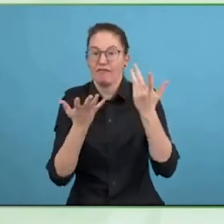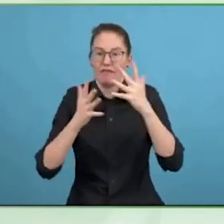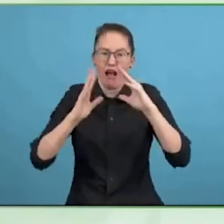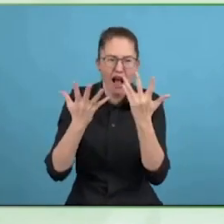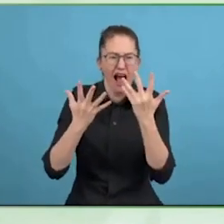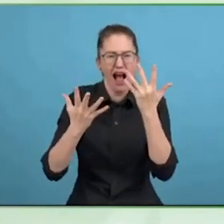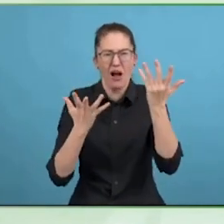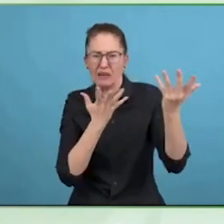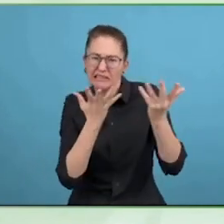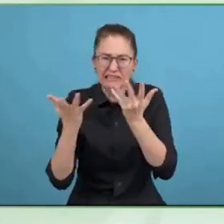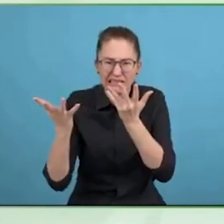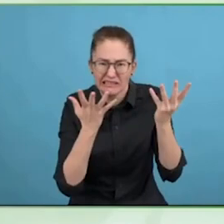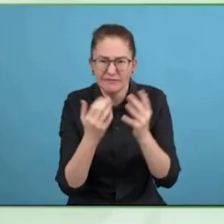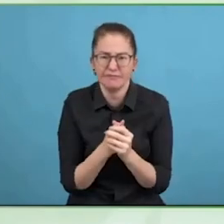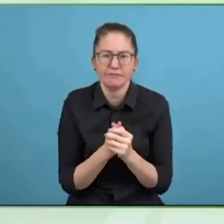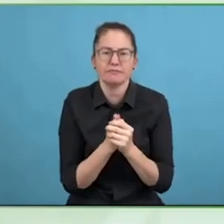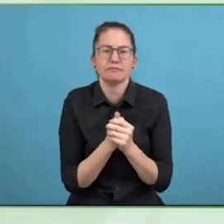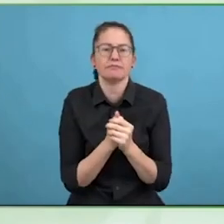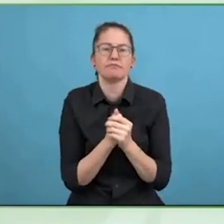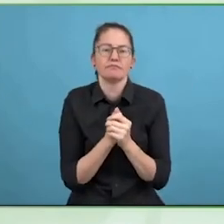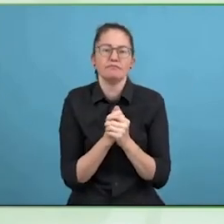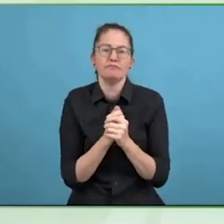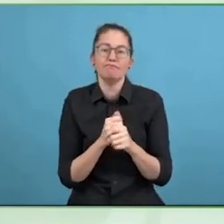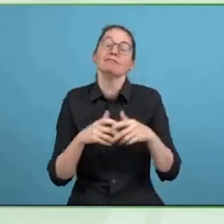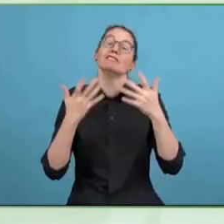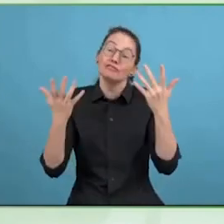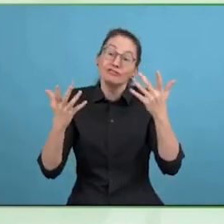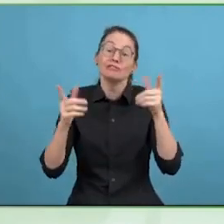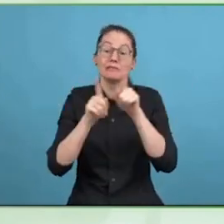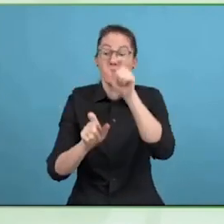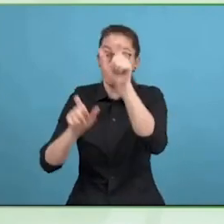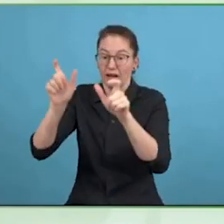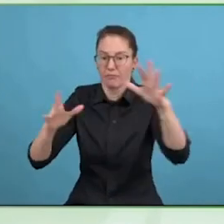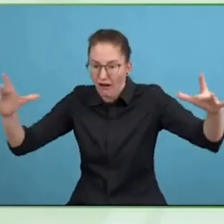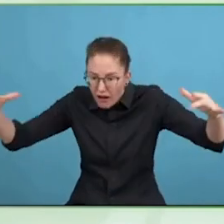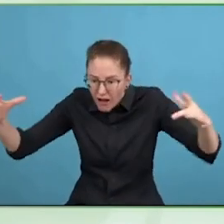lockdown the certifications are appropriate and they meet the